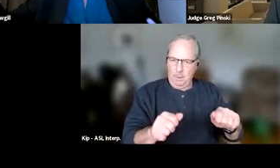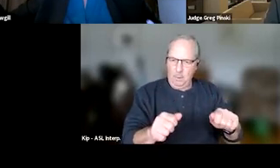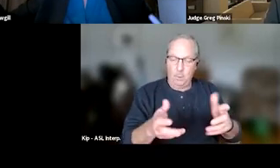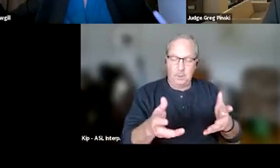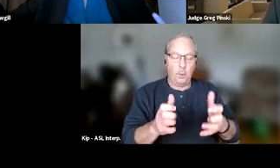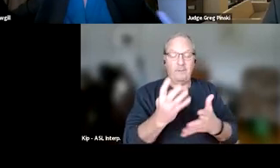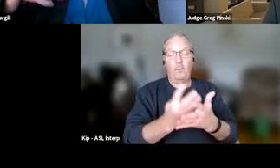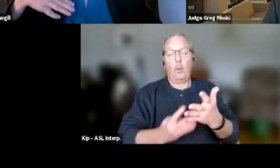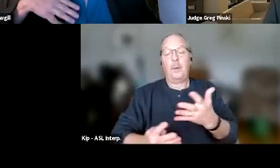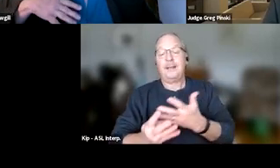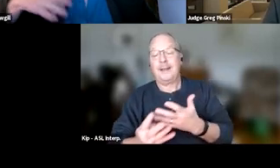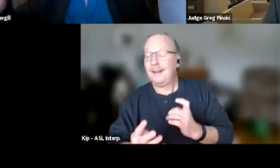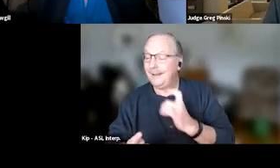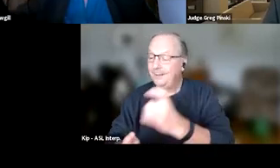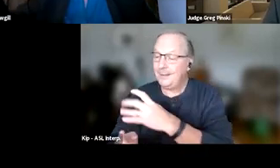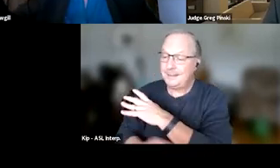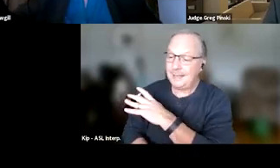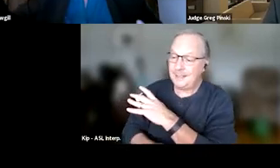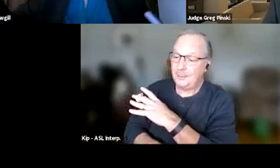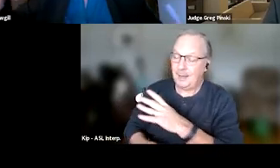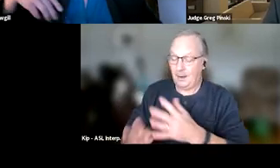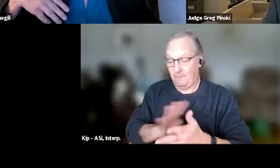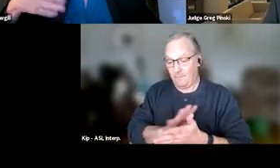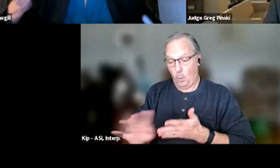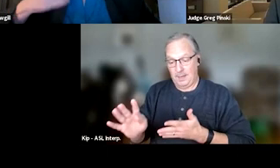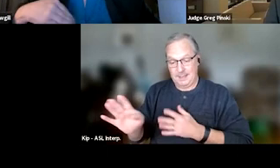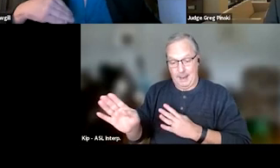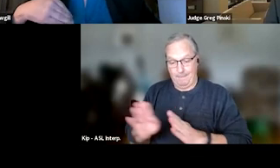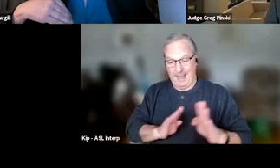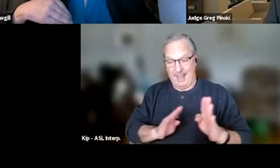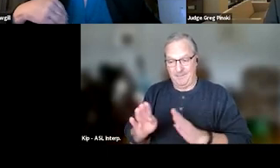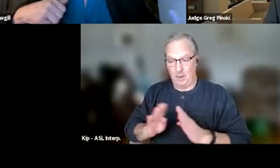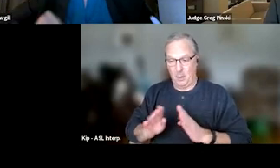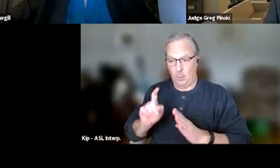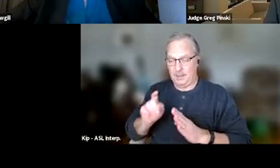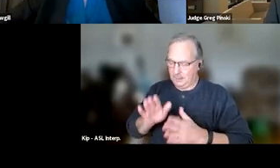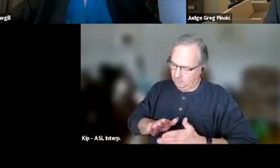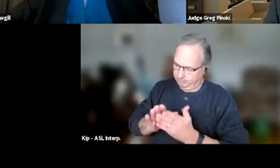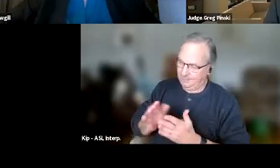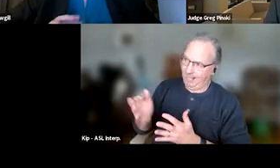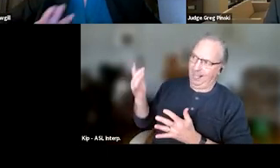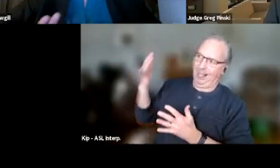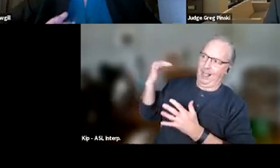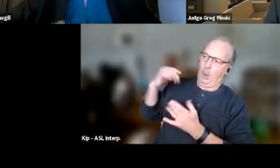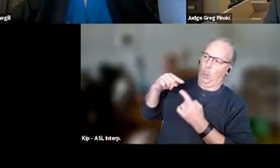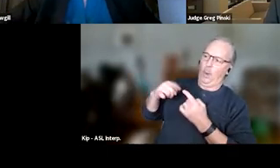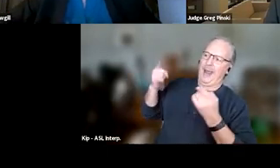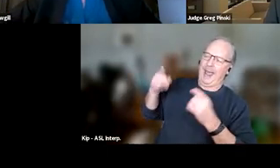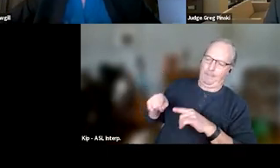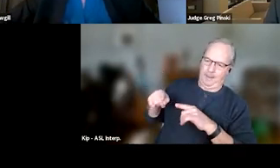getting sanctions for something, 'cause we've had four weeks of behavior and we needed to address it back when it actually happens. So you need to try to get 'em into court